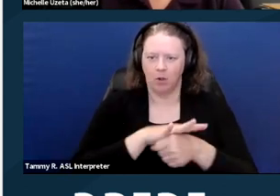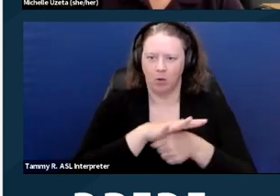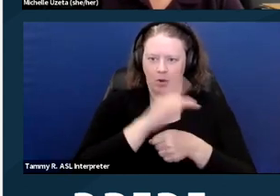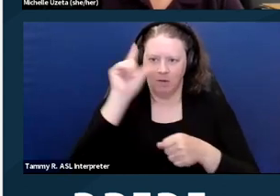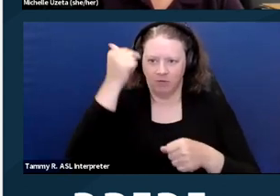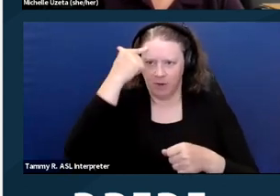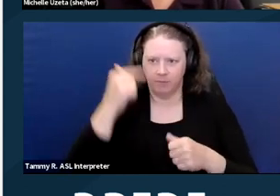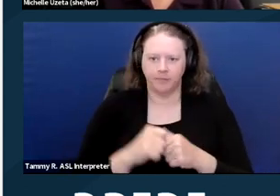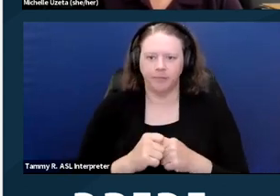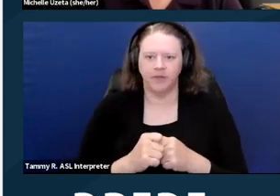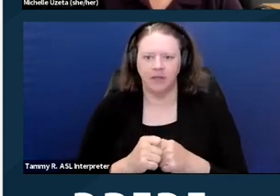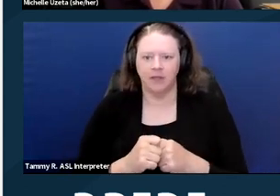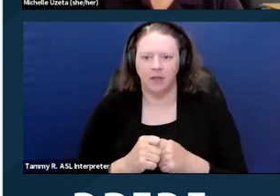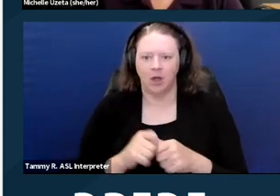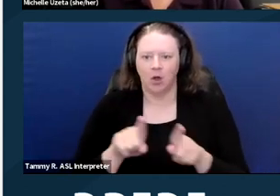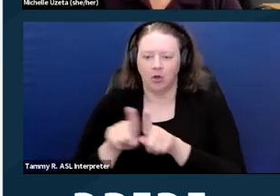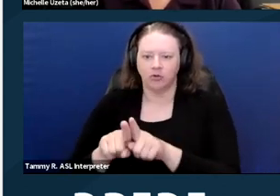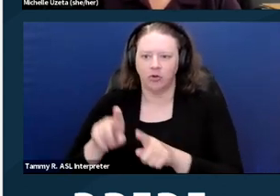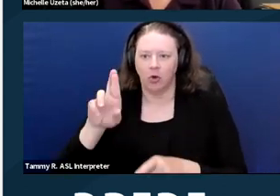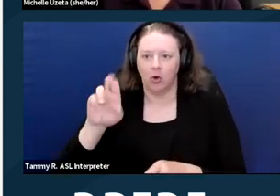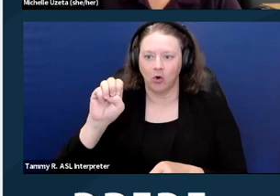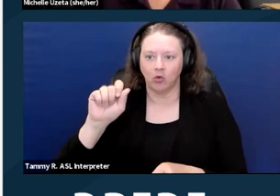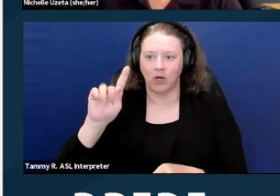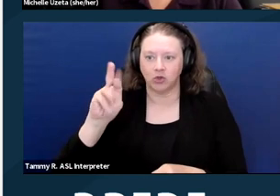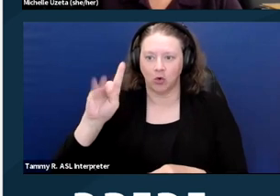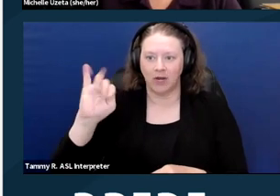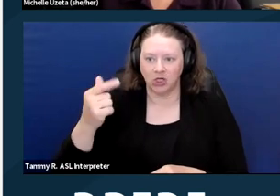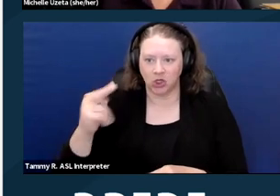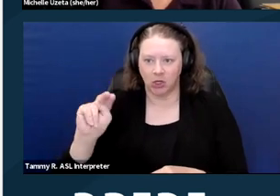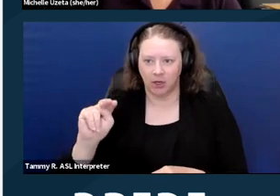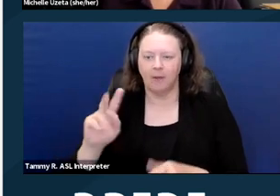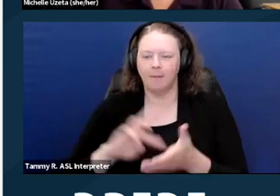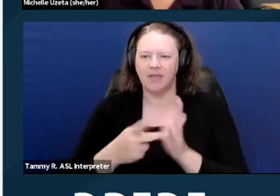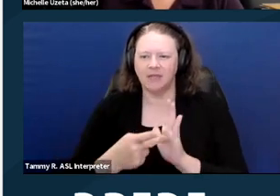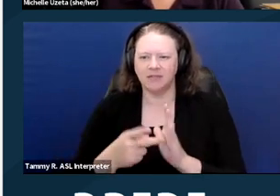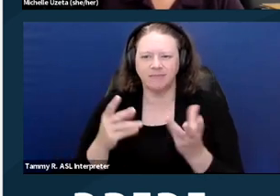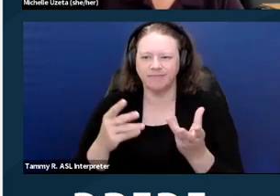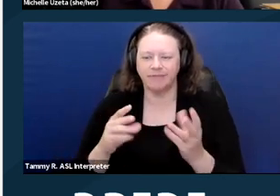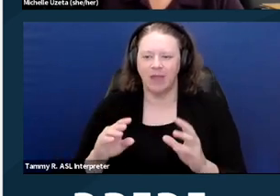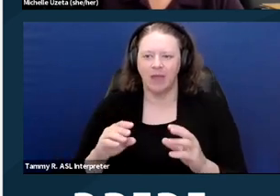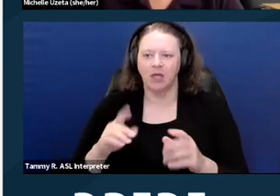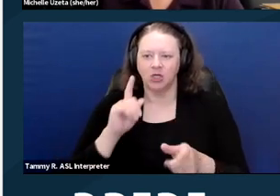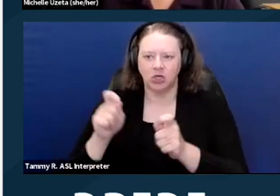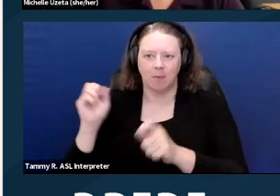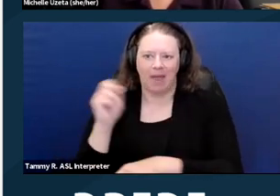And restoration, meaning putting things back the way they were, may be required, but usually it's not.